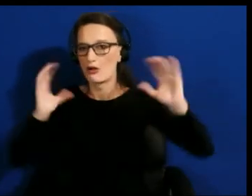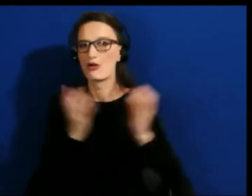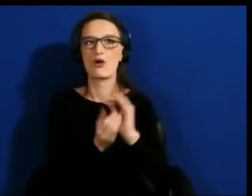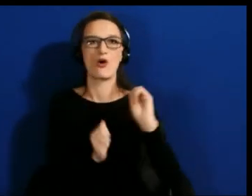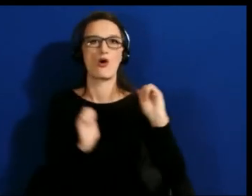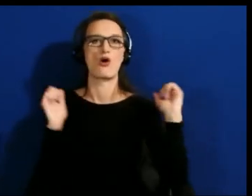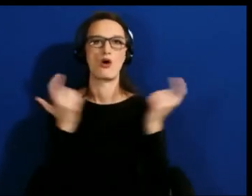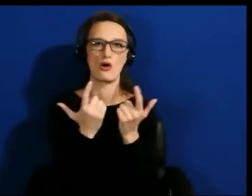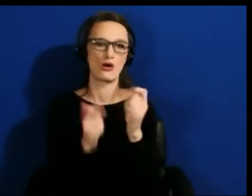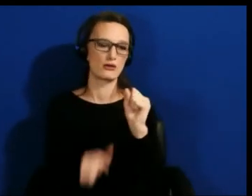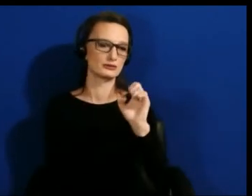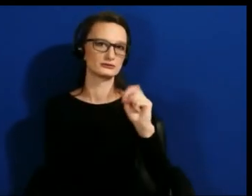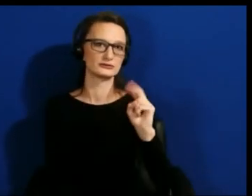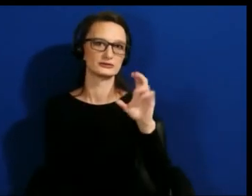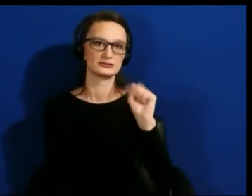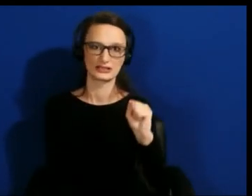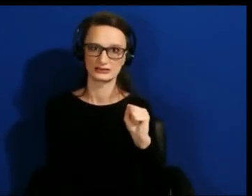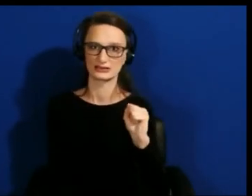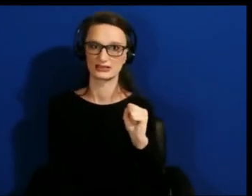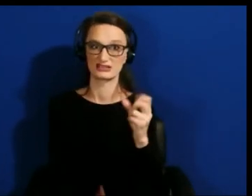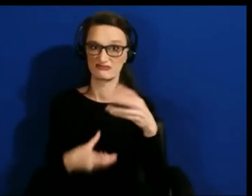And what kind of tools we actually have available.